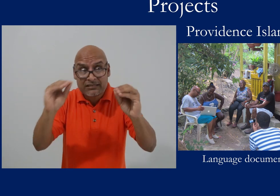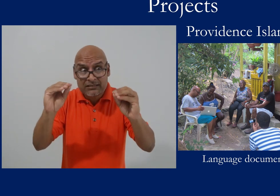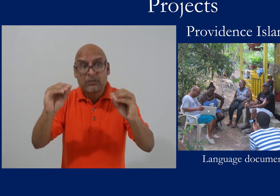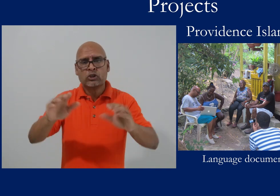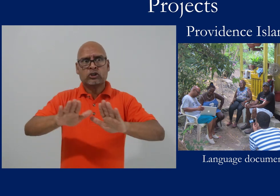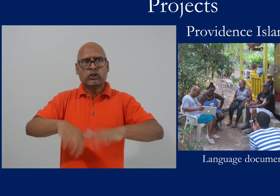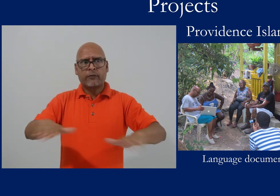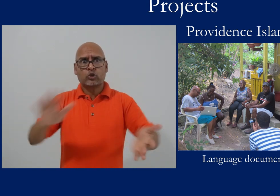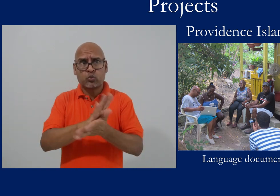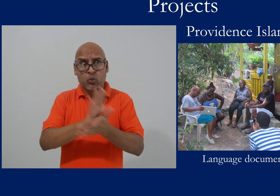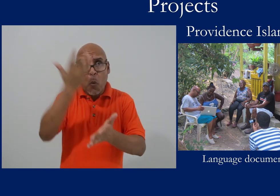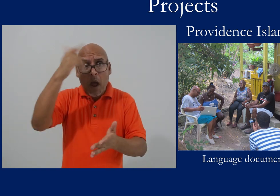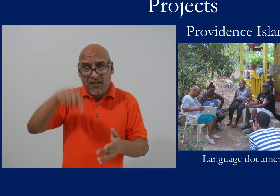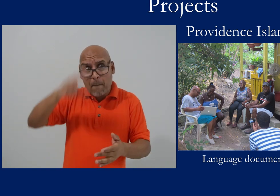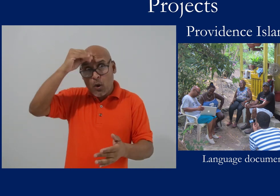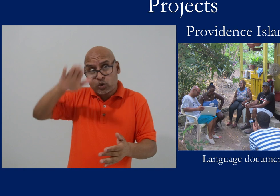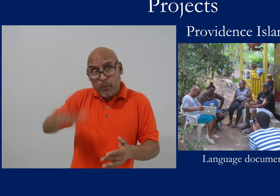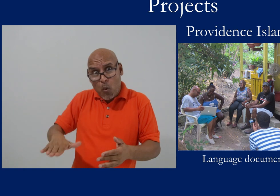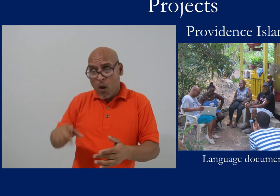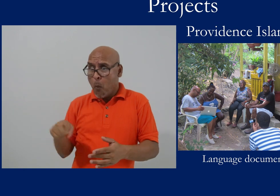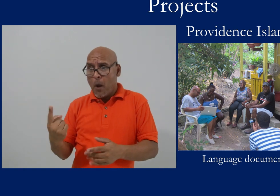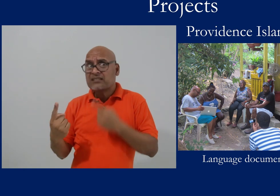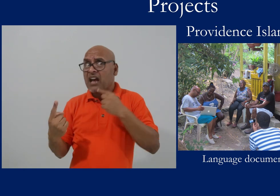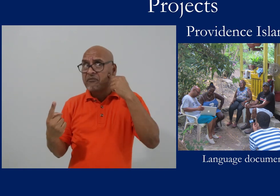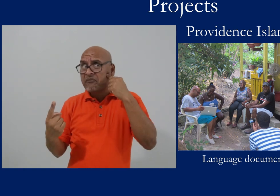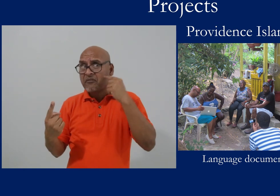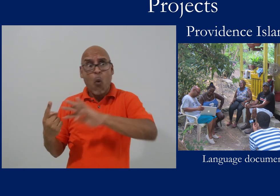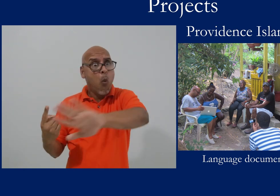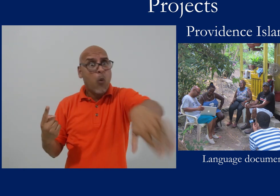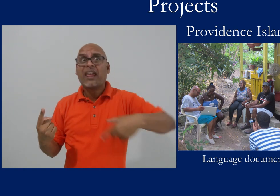and also teaching children at the school. There's one deaf boy in the school, and the